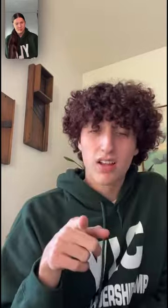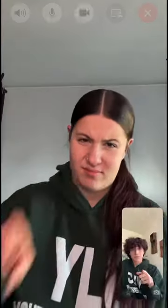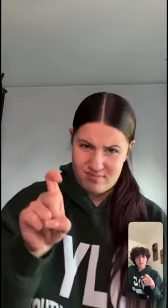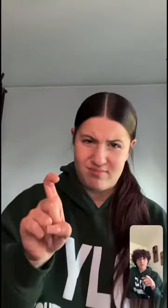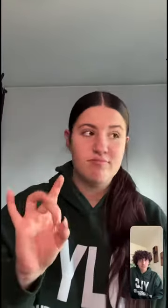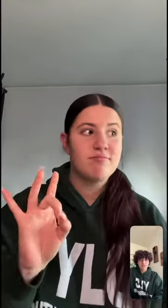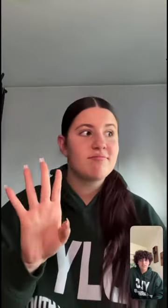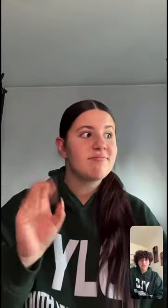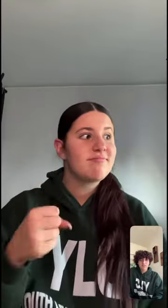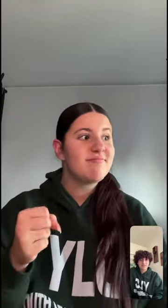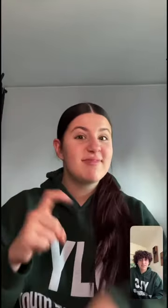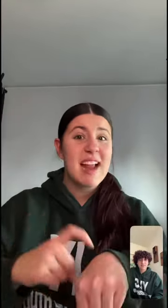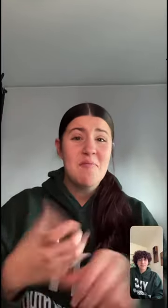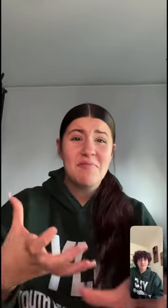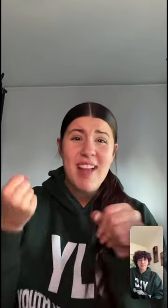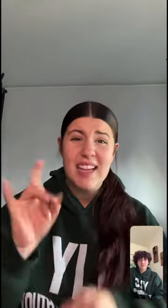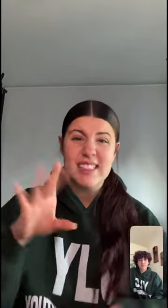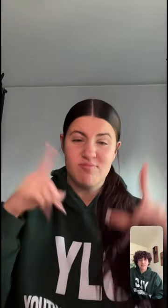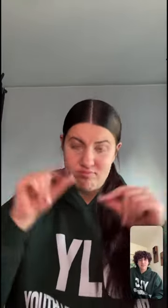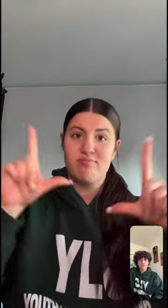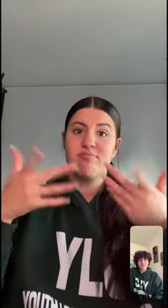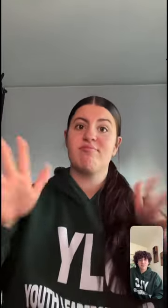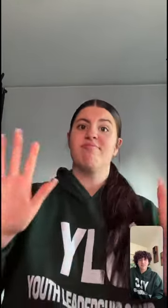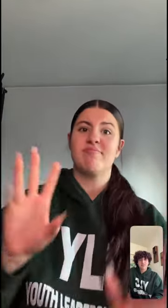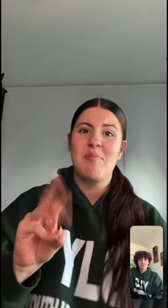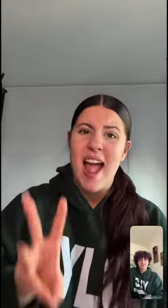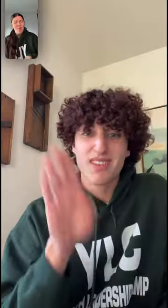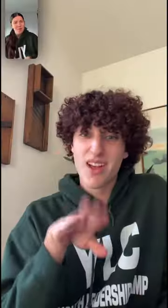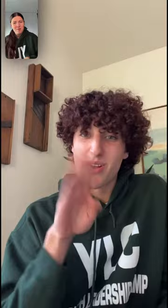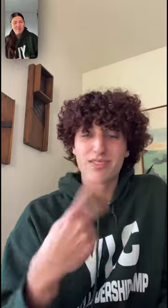Already?! Time flew by so fast! Wow! Yeah!